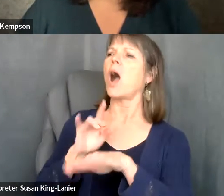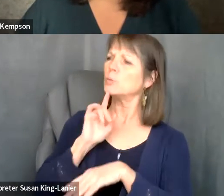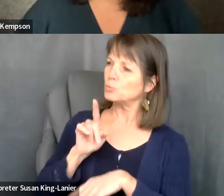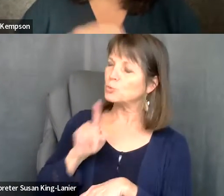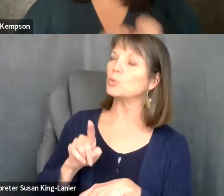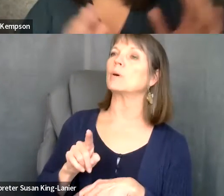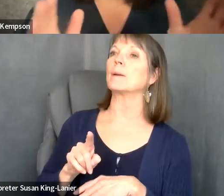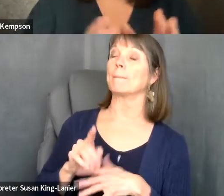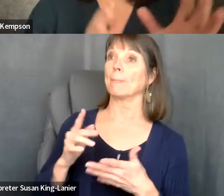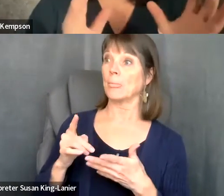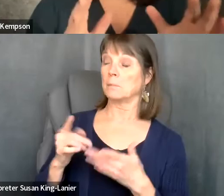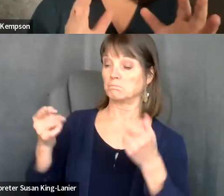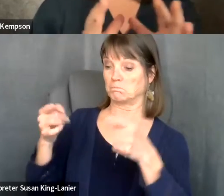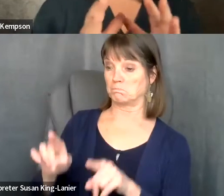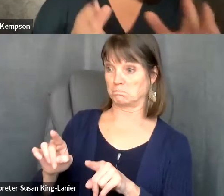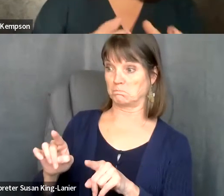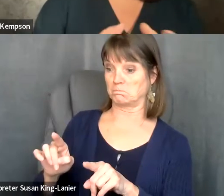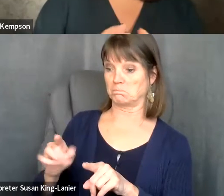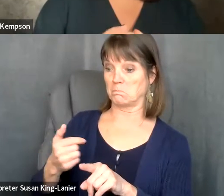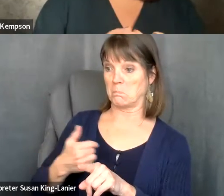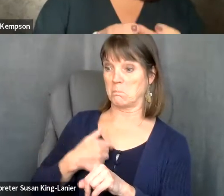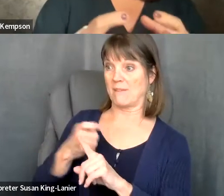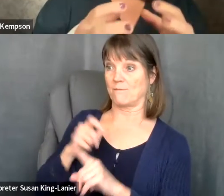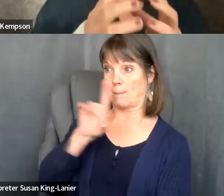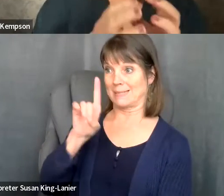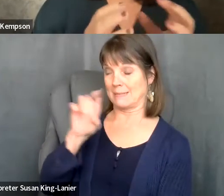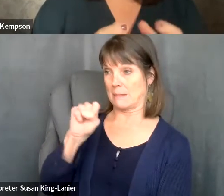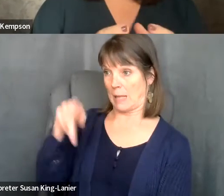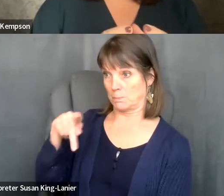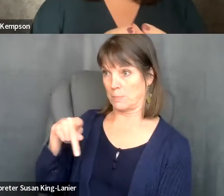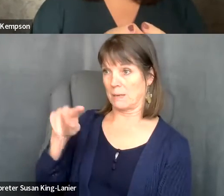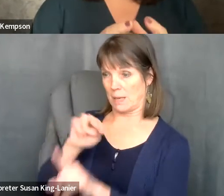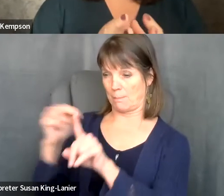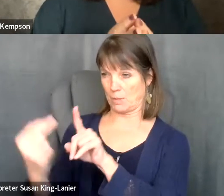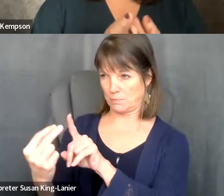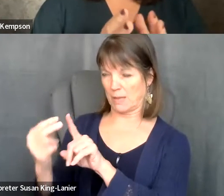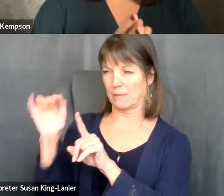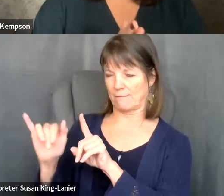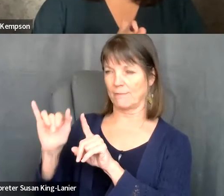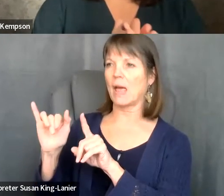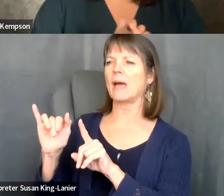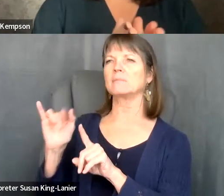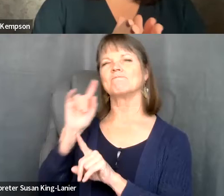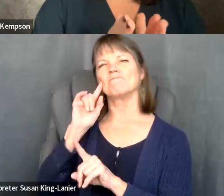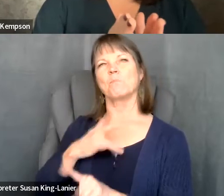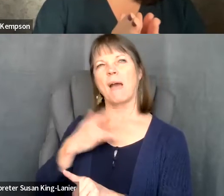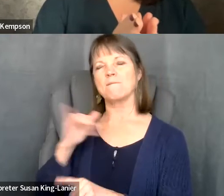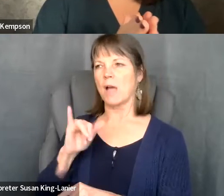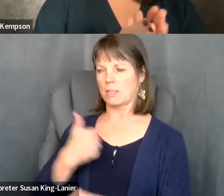Cameron Kempson: coming from the perspective of Dsp. I can say that I felt like I, the